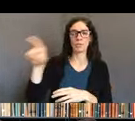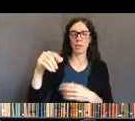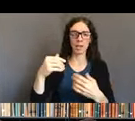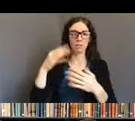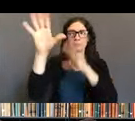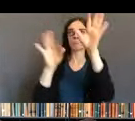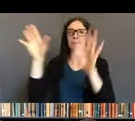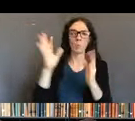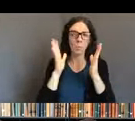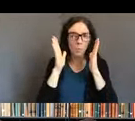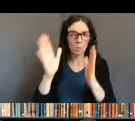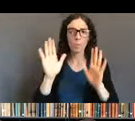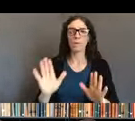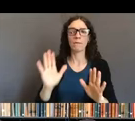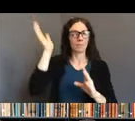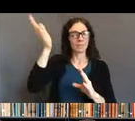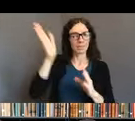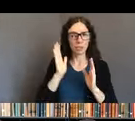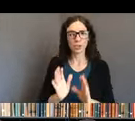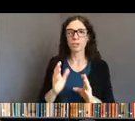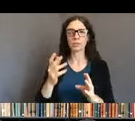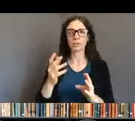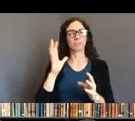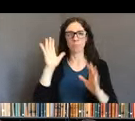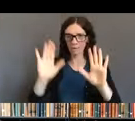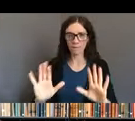and they have been so important in our planning and,